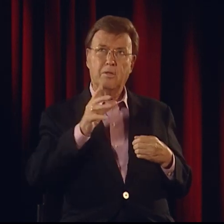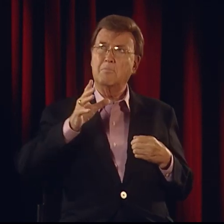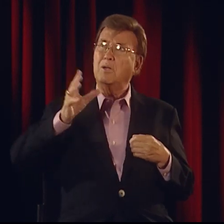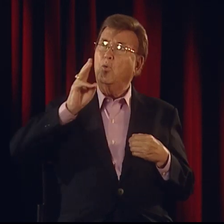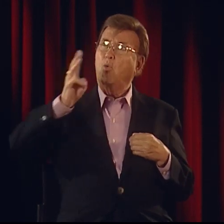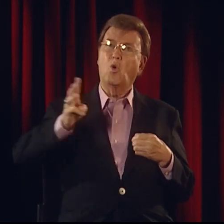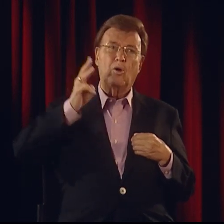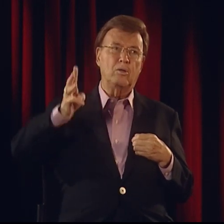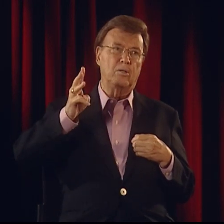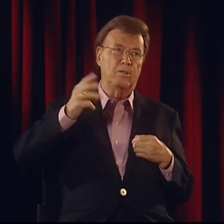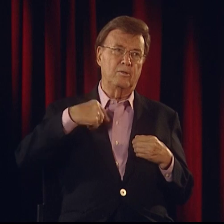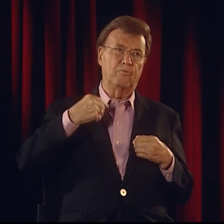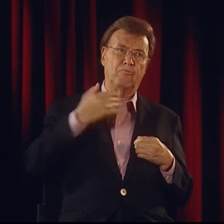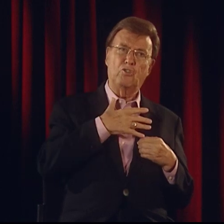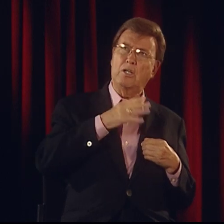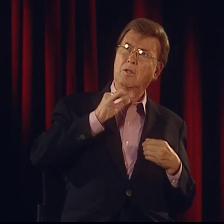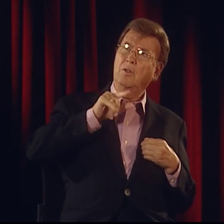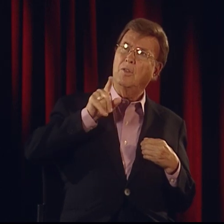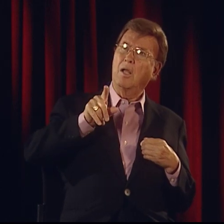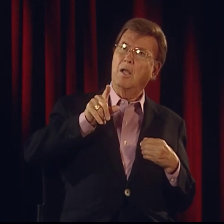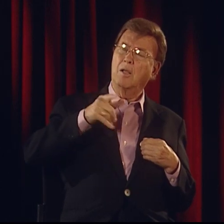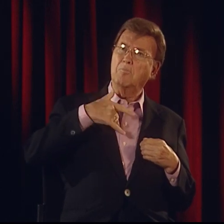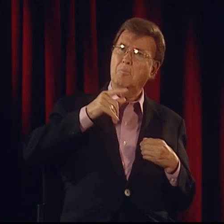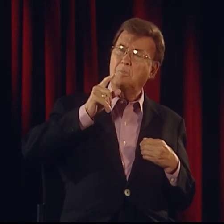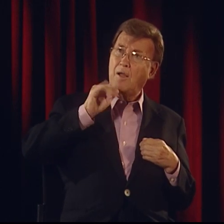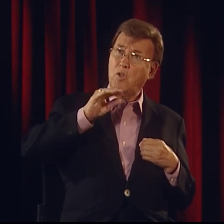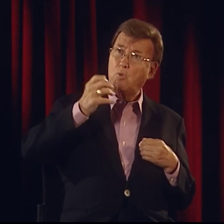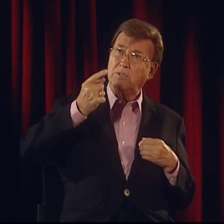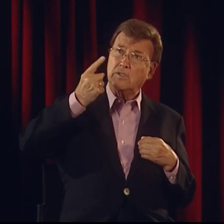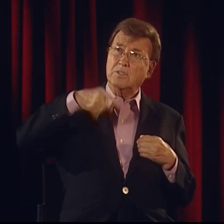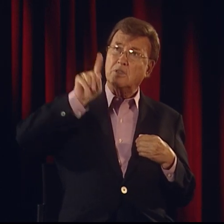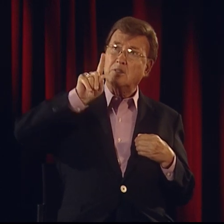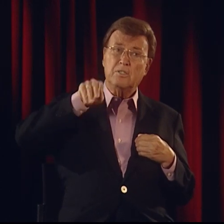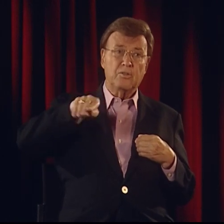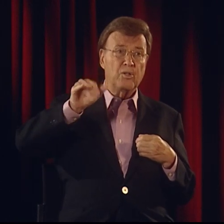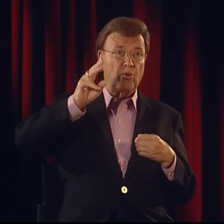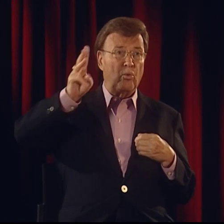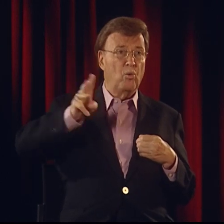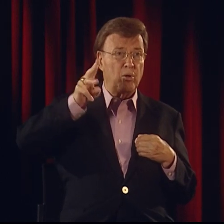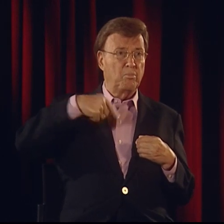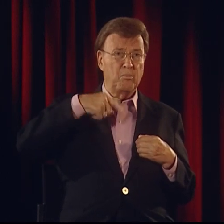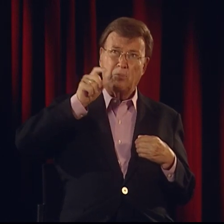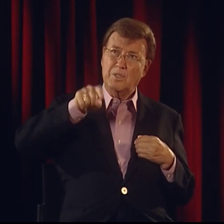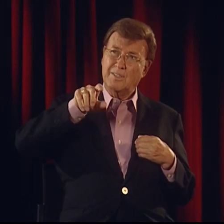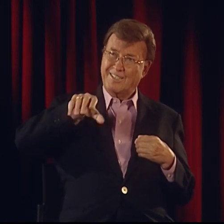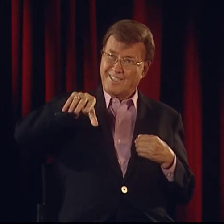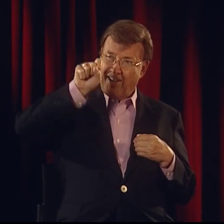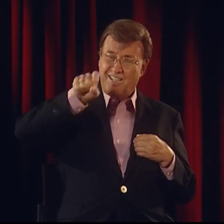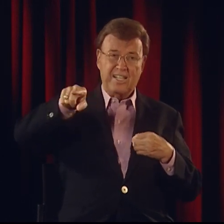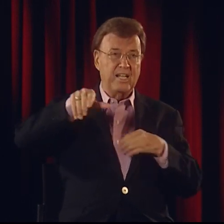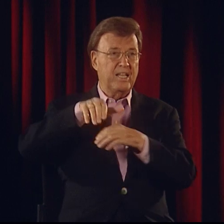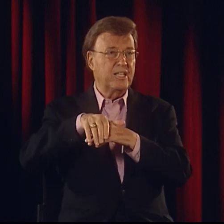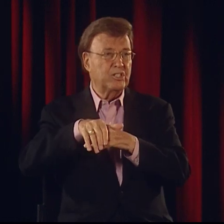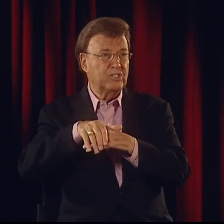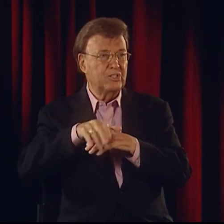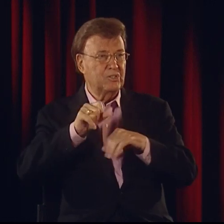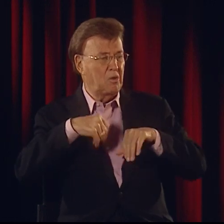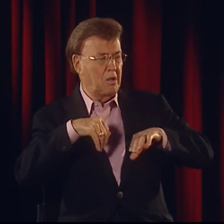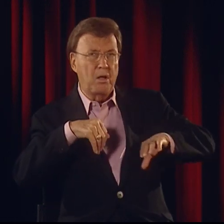The message was always that one must learn English to succeed in the greater world, and we devalued sign language.